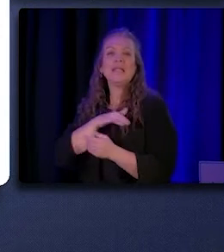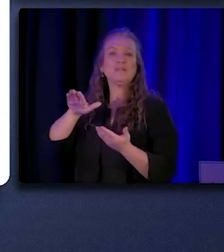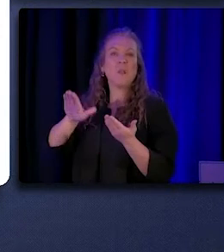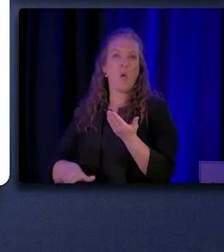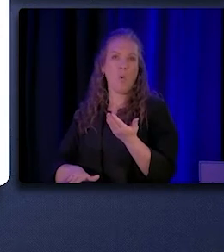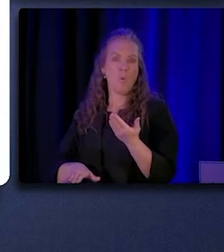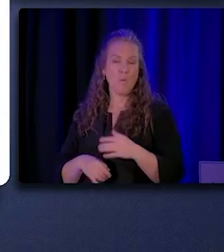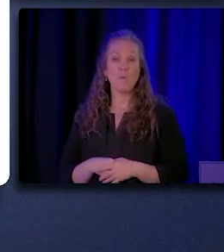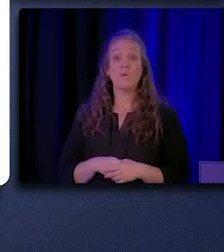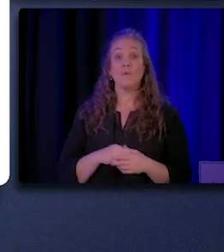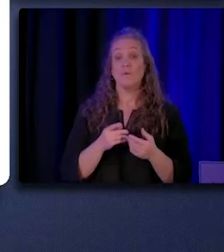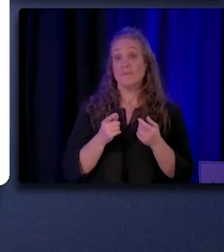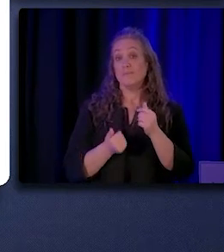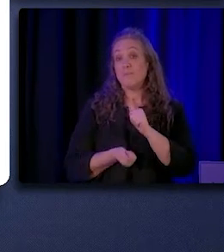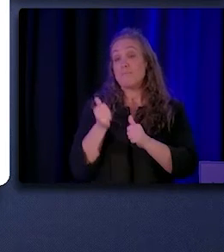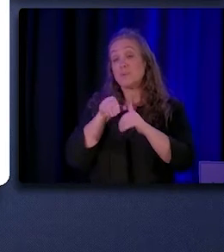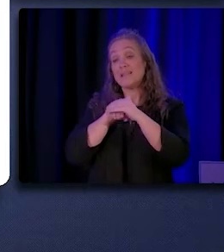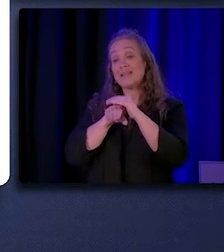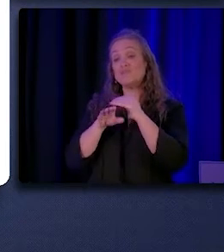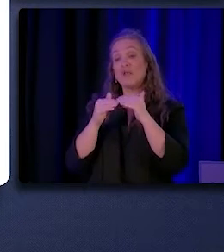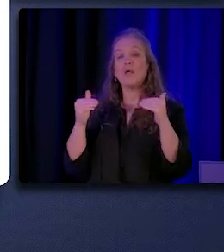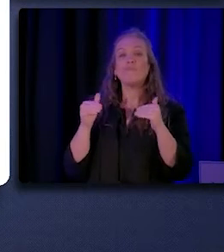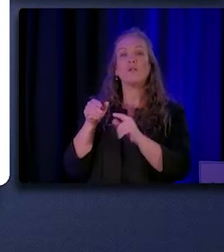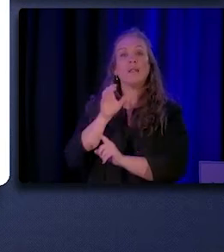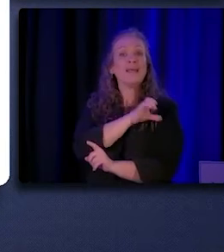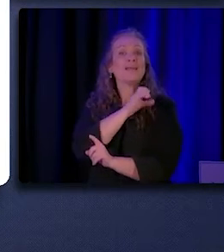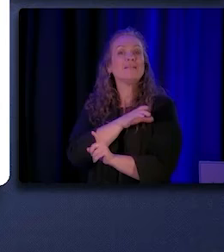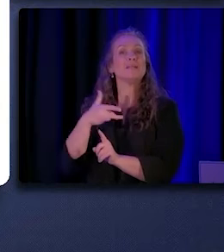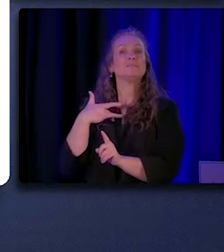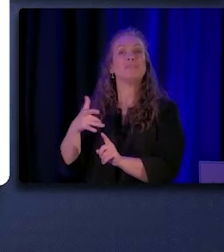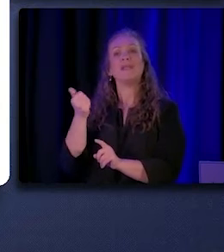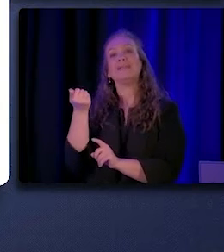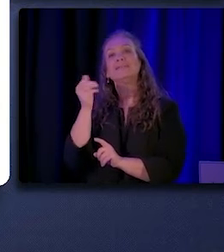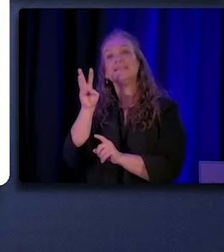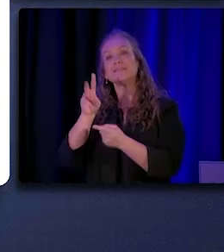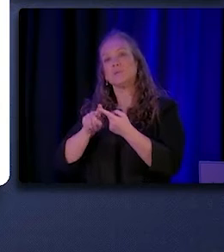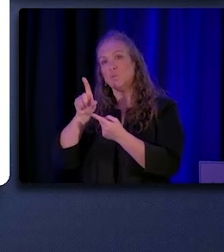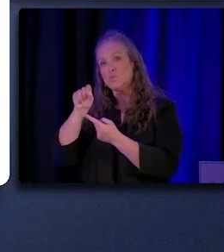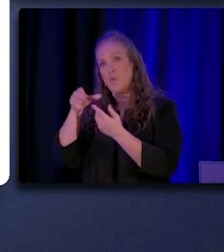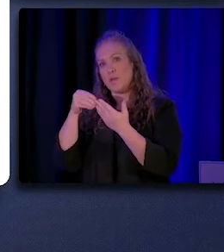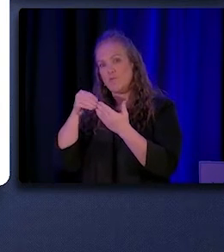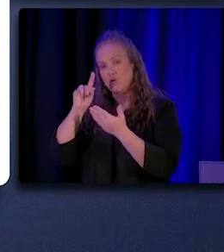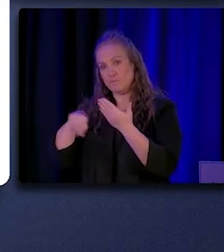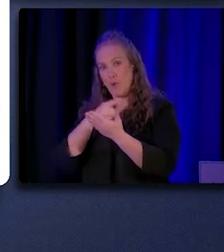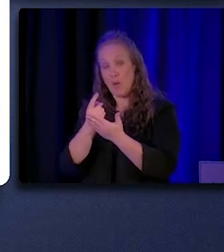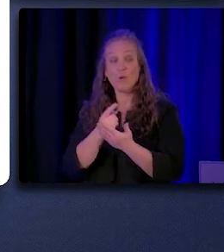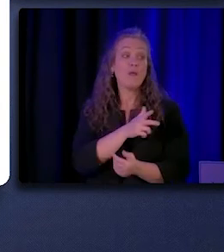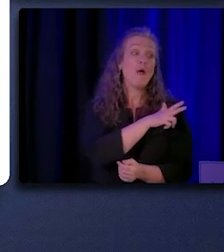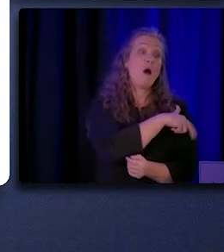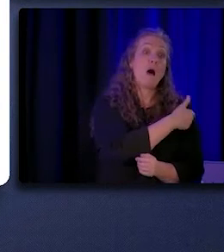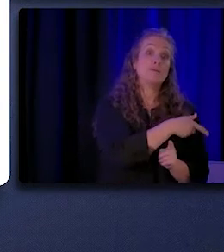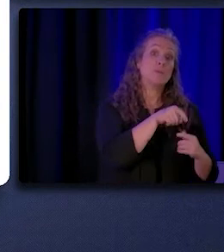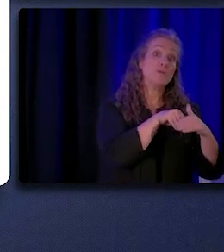most clinics paid between 16 and $20 per hour, while most hospitals paid between 21 to 25